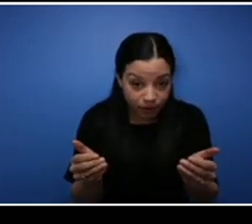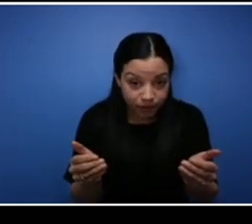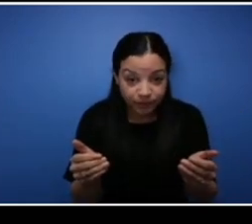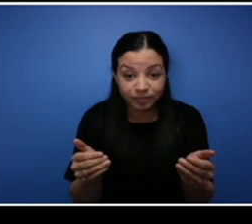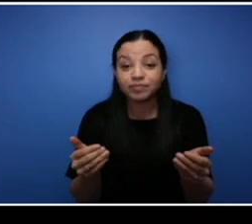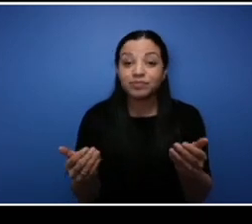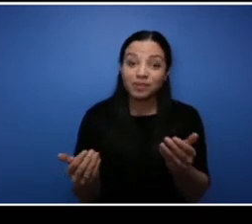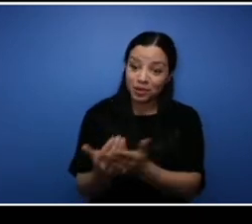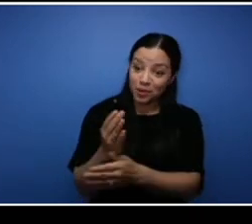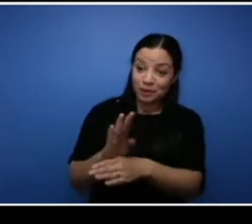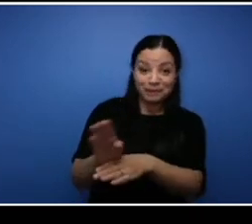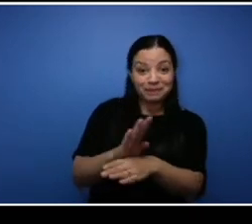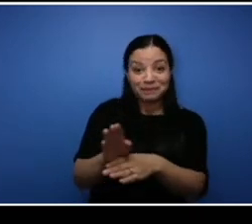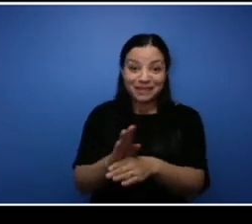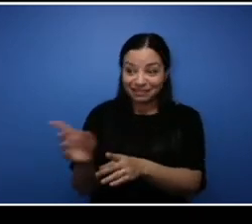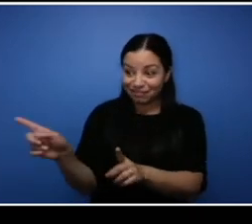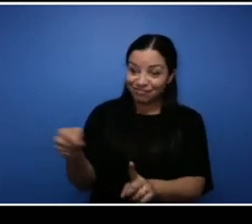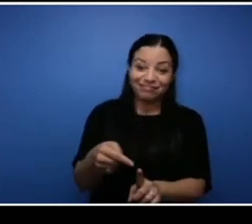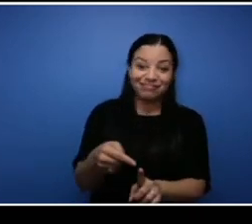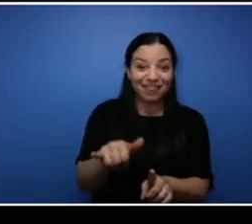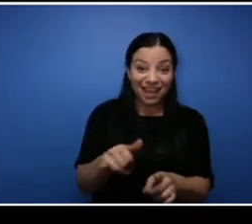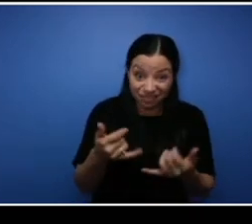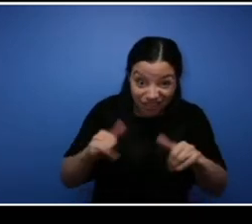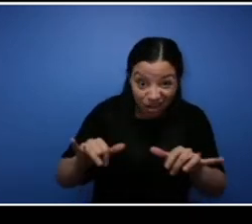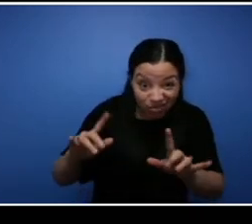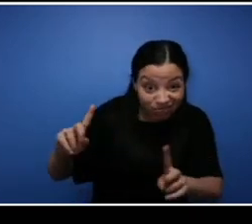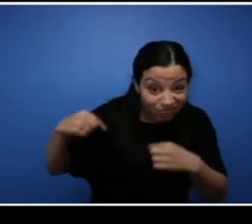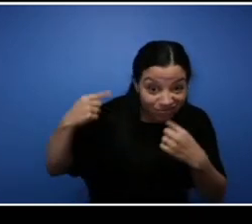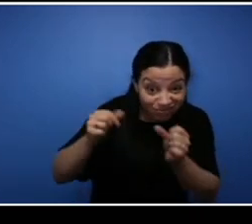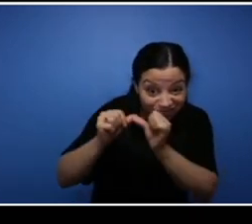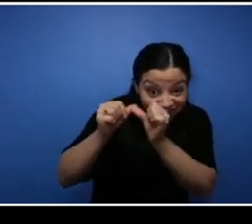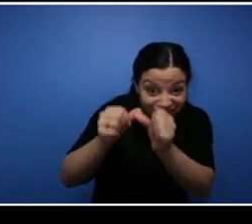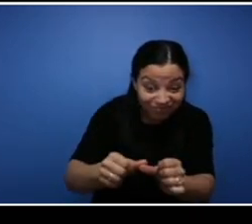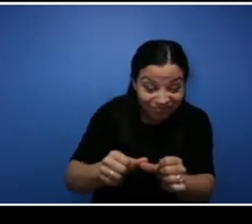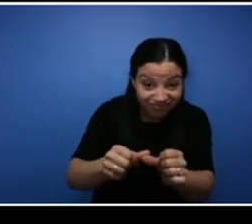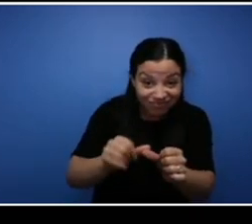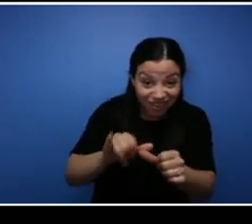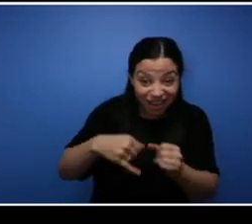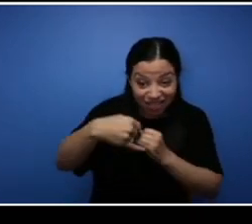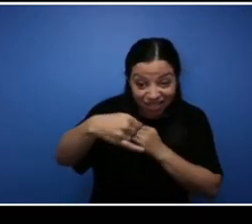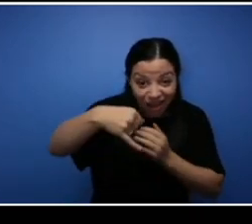in the road marking, we're still doing it today and so it was a positive feedback at